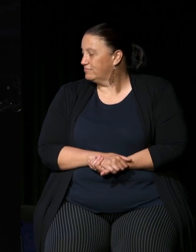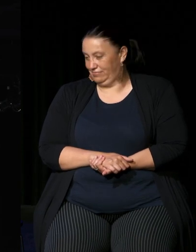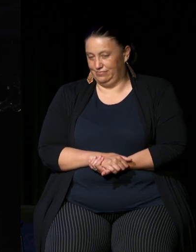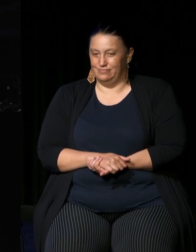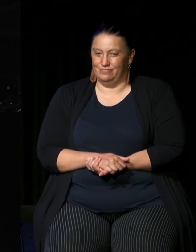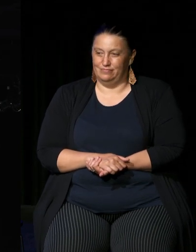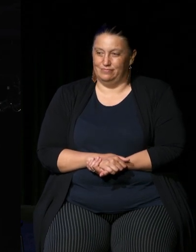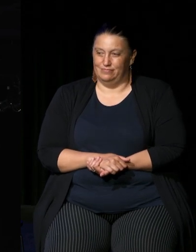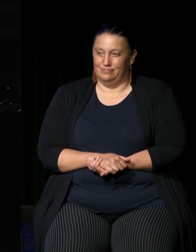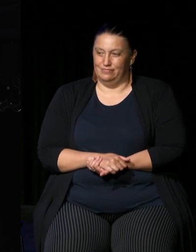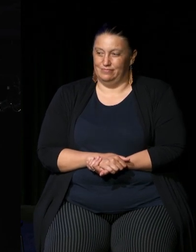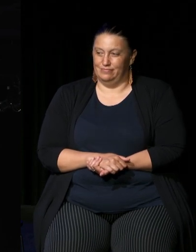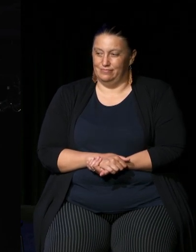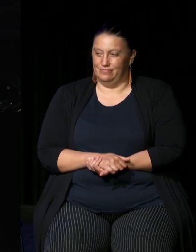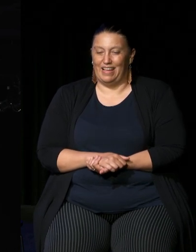all right it's the morning after the referendum